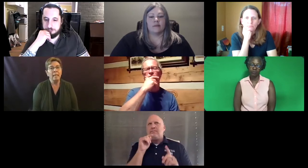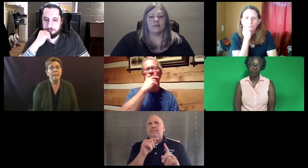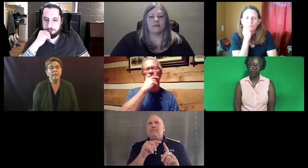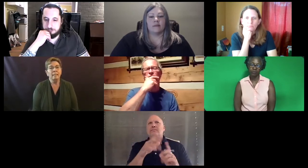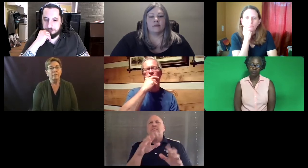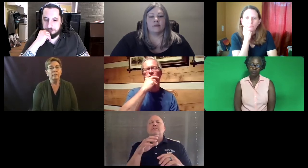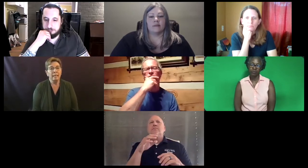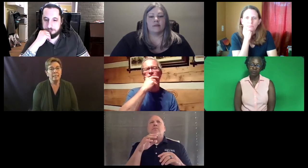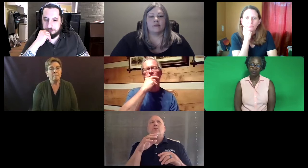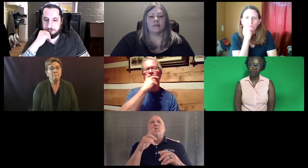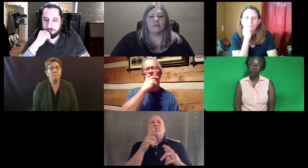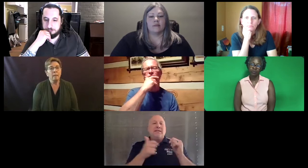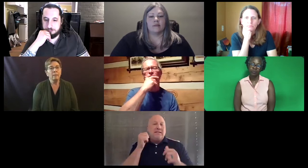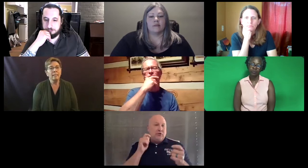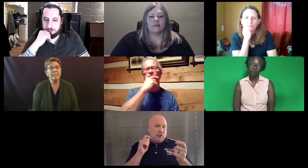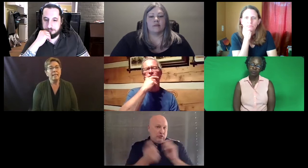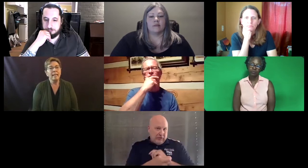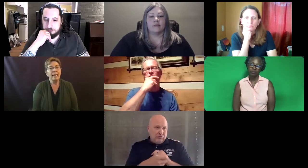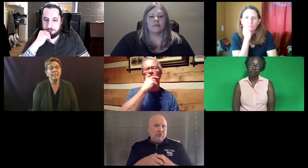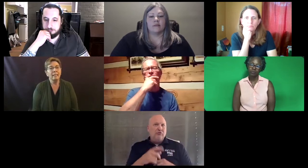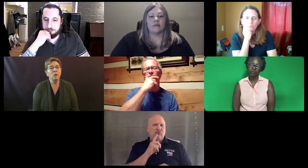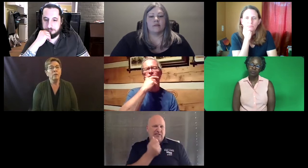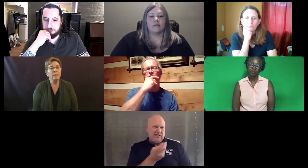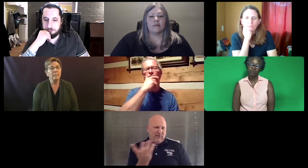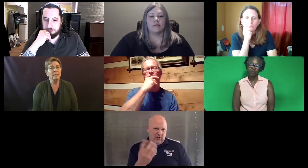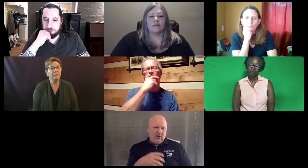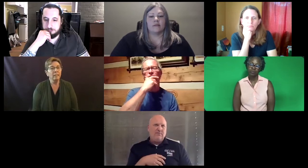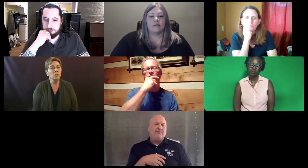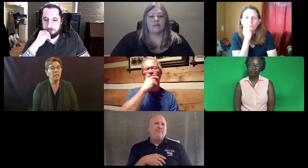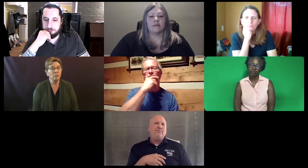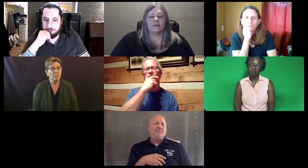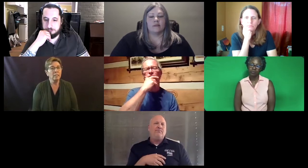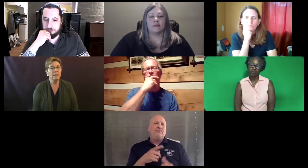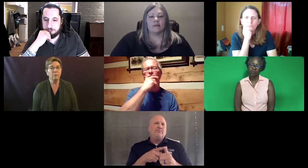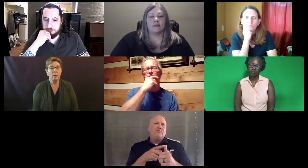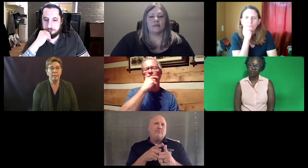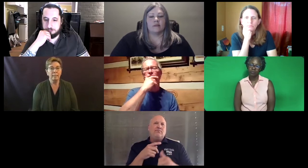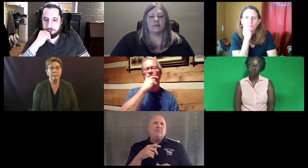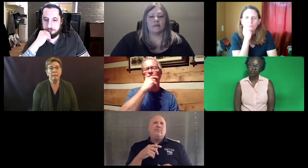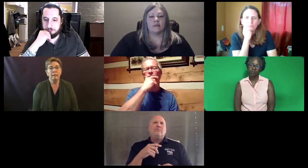Nevertheless, I would like to say that there have been significant changes in several ways.